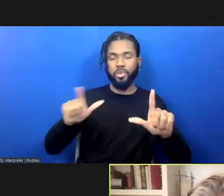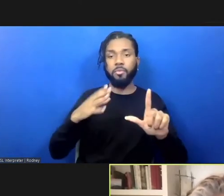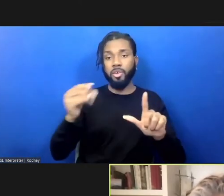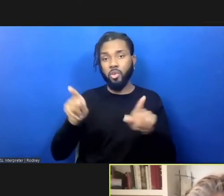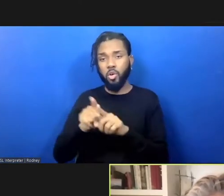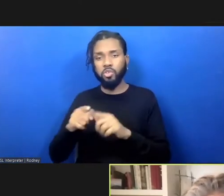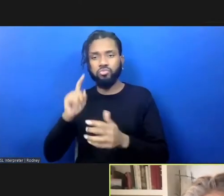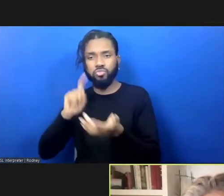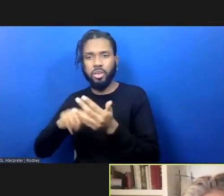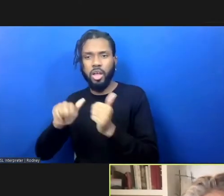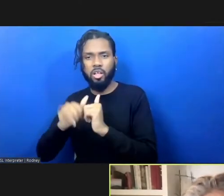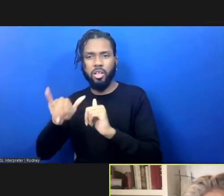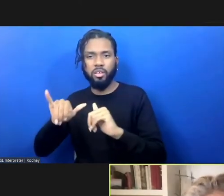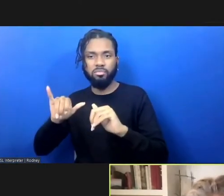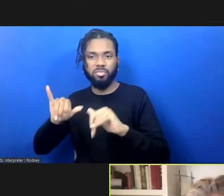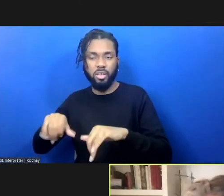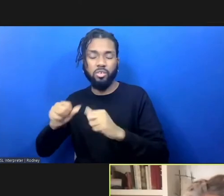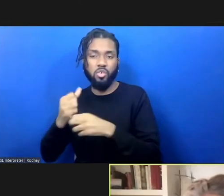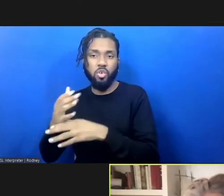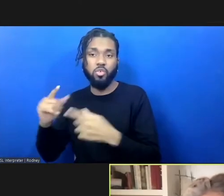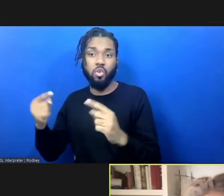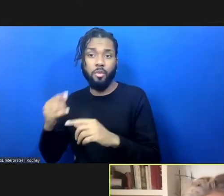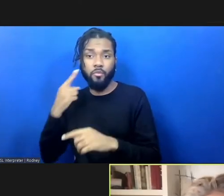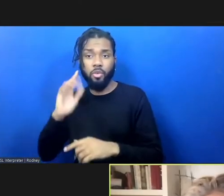So, the basics of it is the idea that...